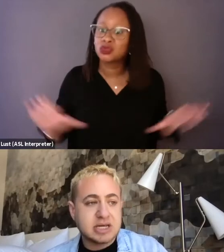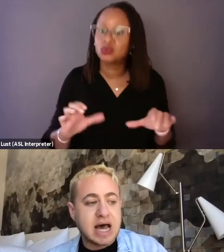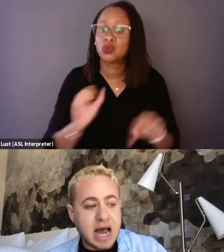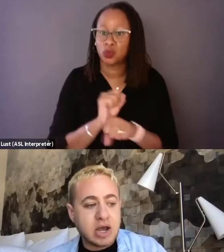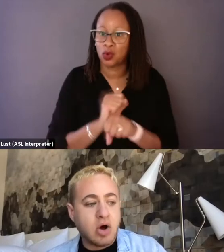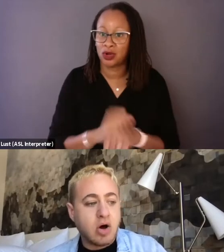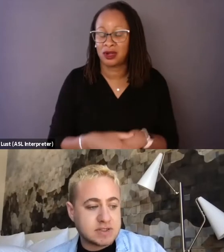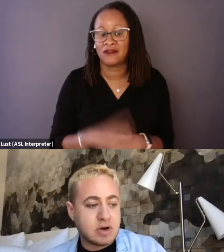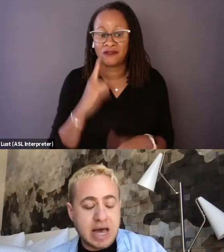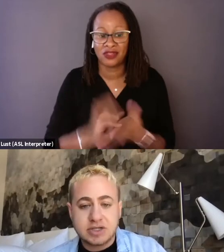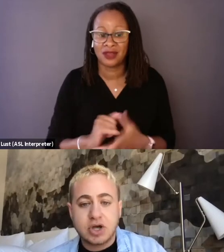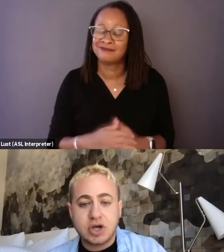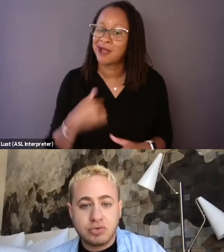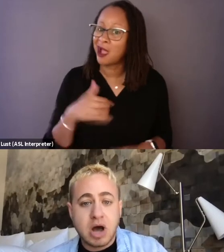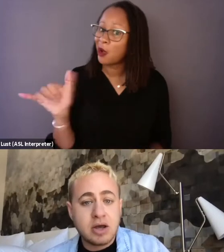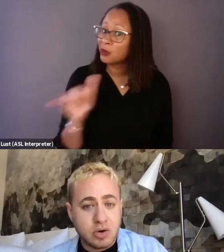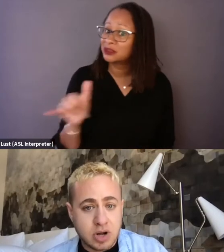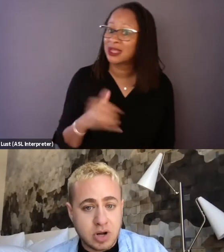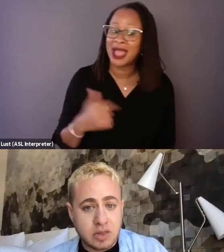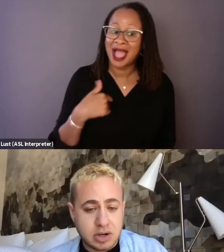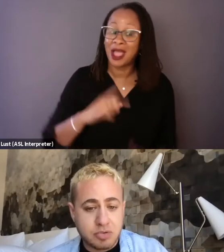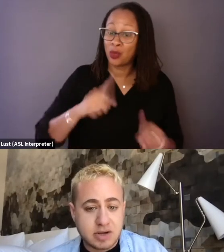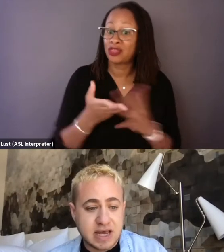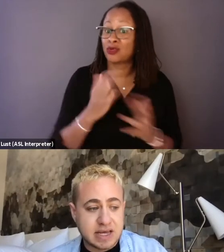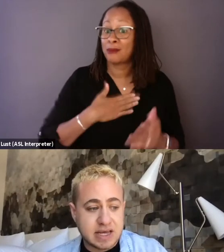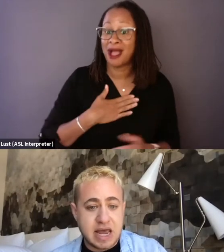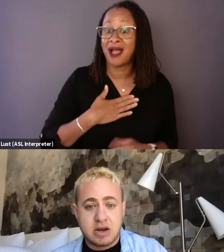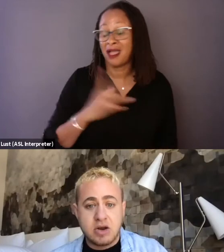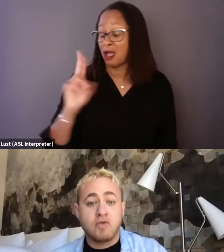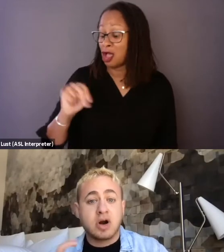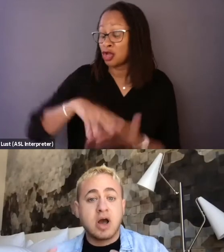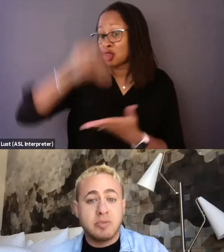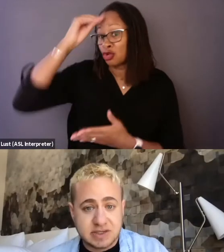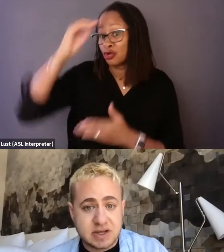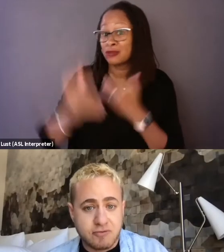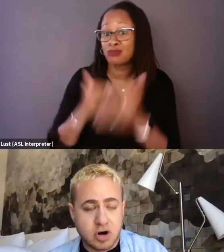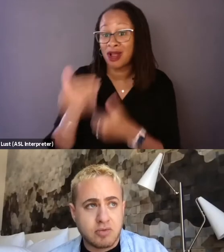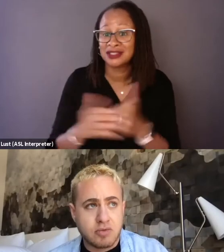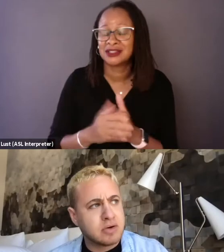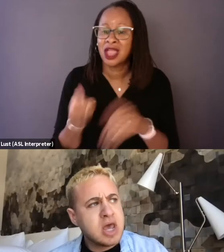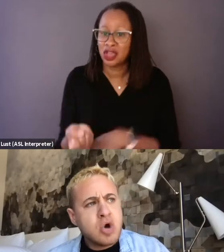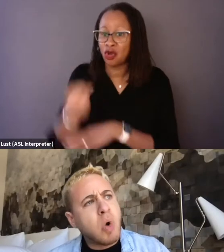because I also had to go through my own unlearning process and overcoming discomfort around